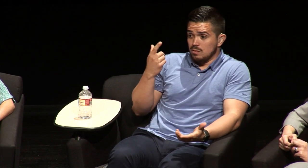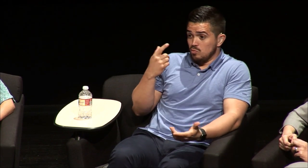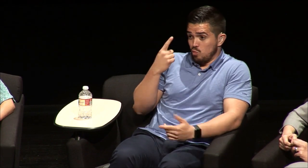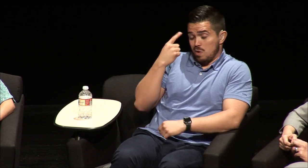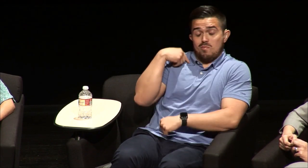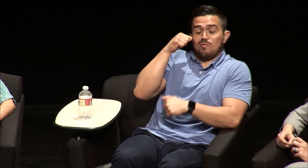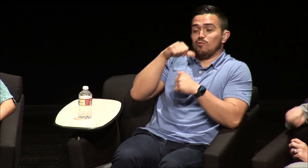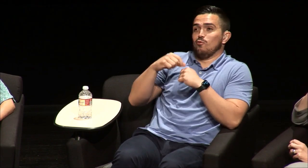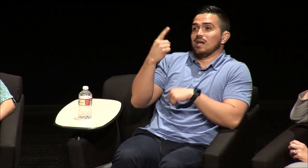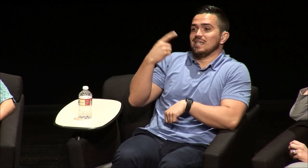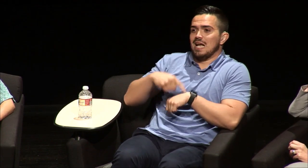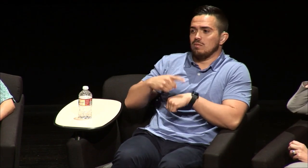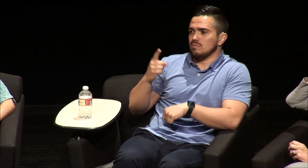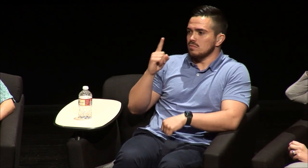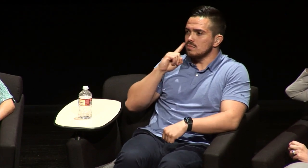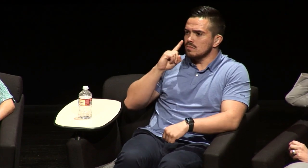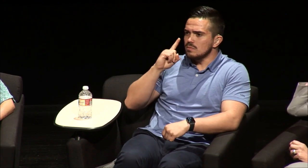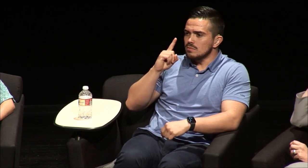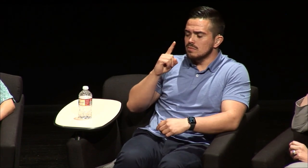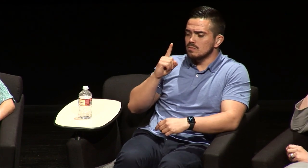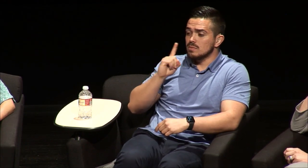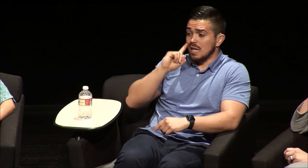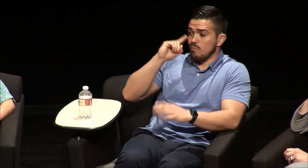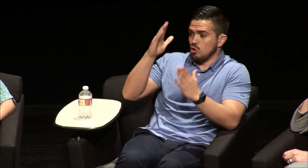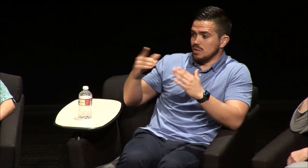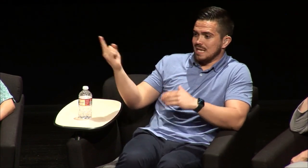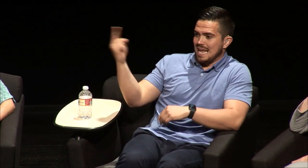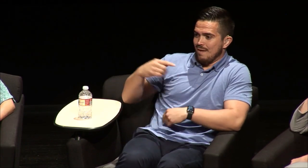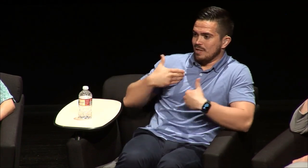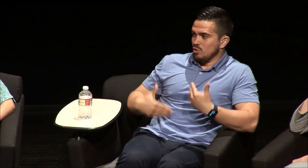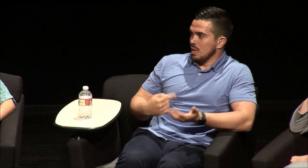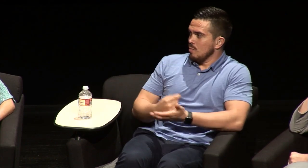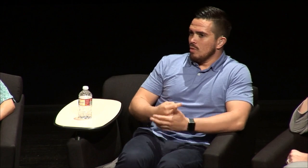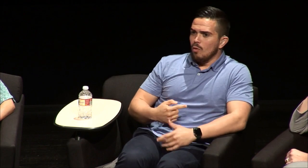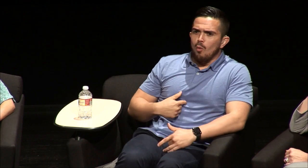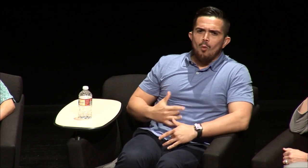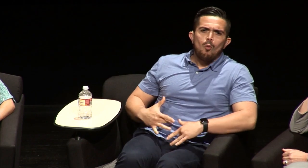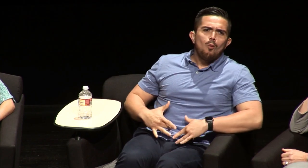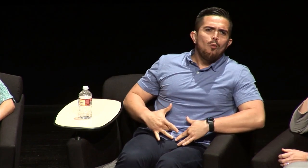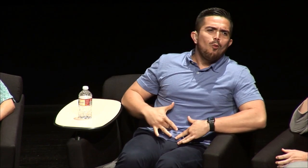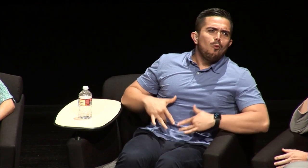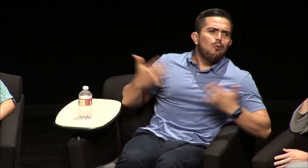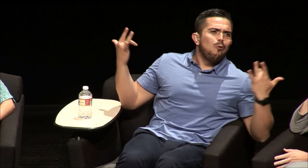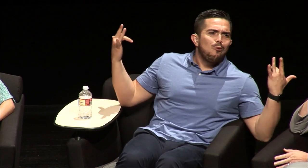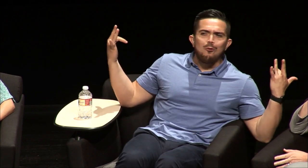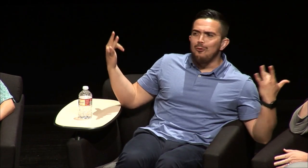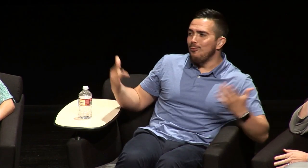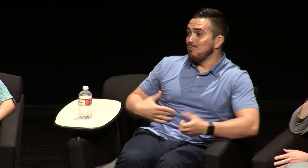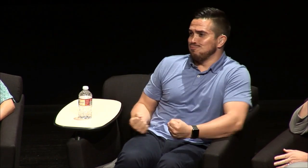I remember one time a deaf person came to physical therapy I was through the